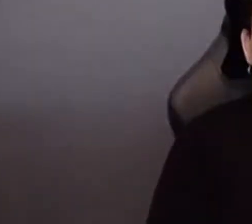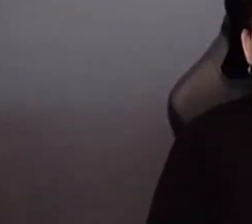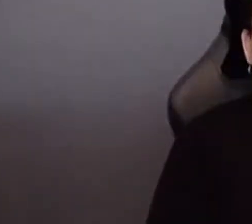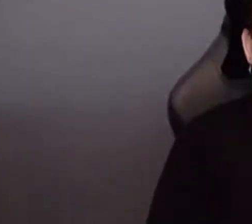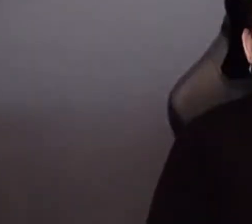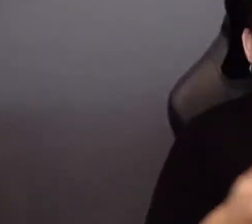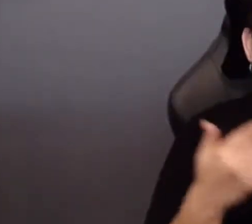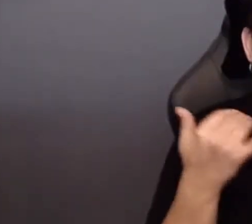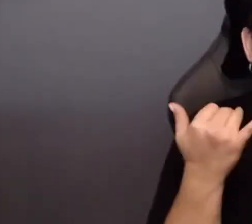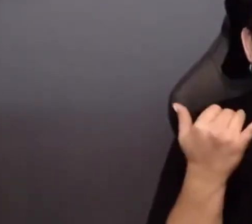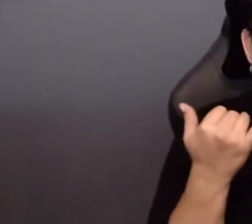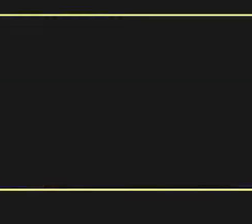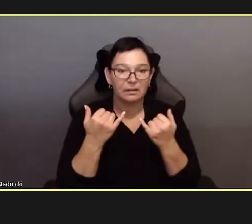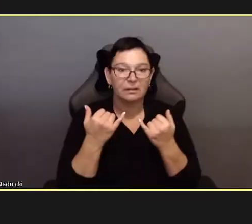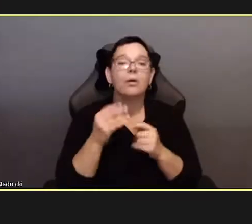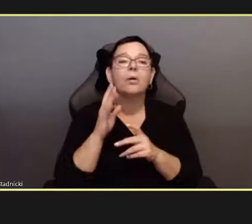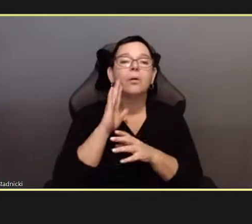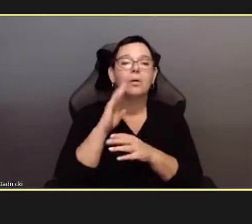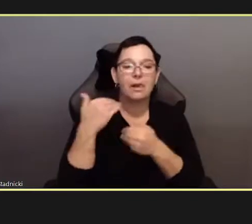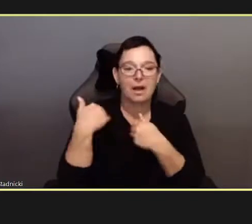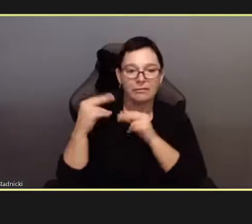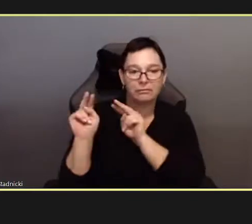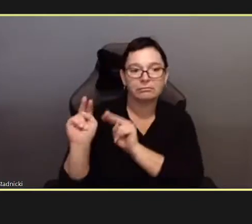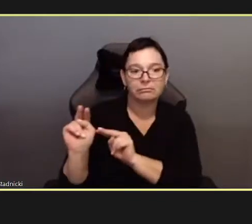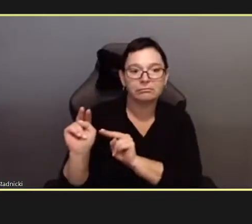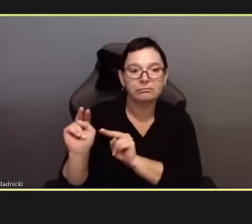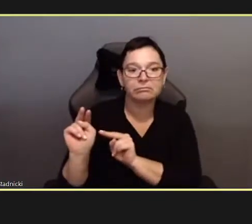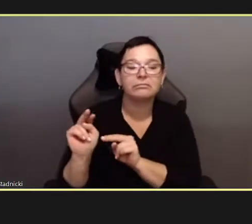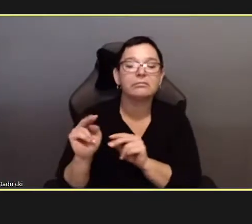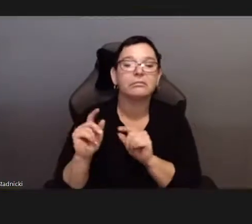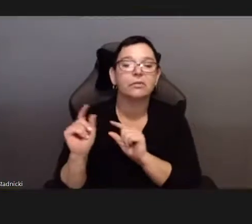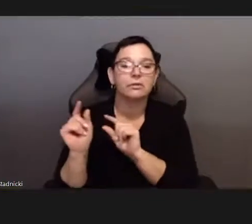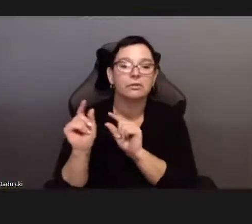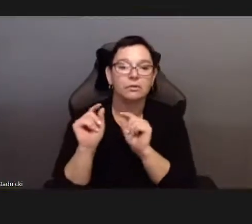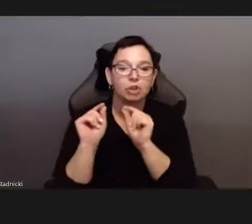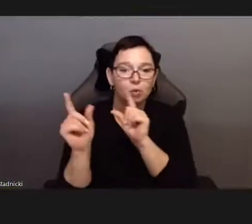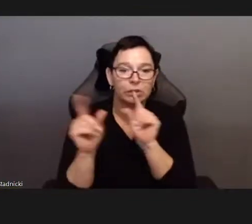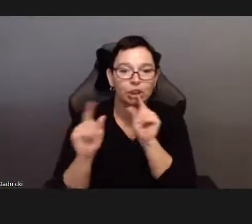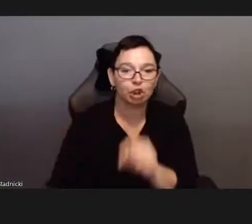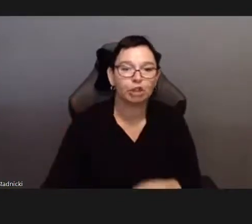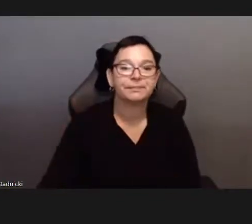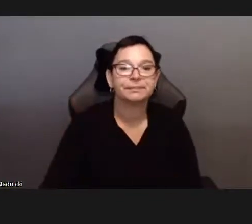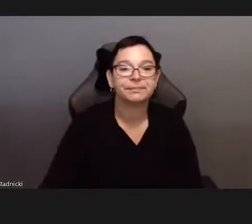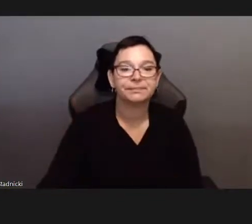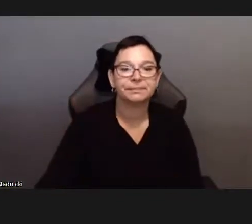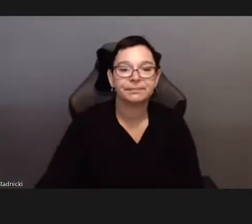In addition if you want to use social media, please feel free to use the hashtag #pandemicsex.